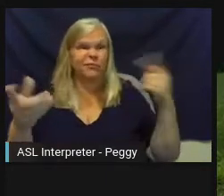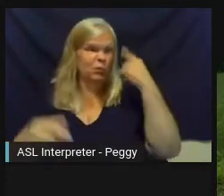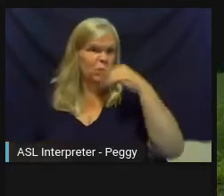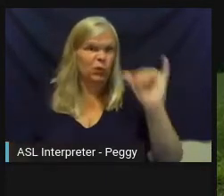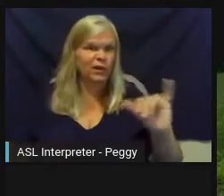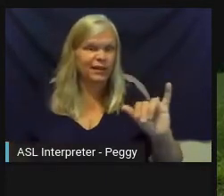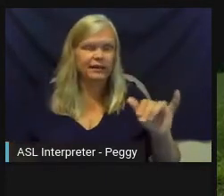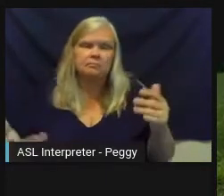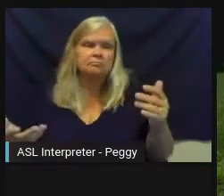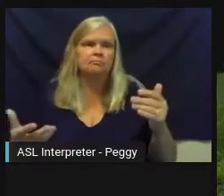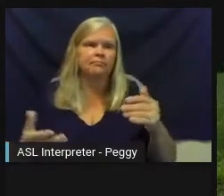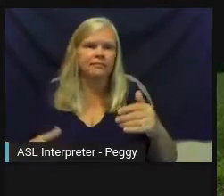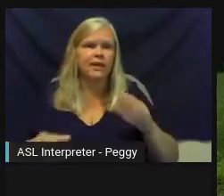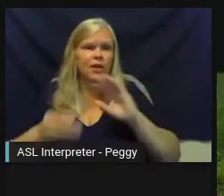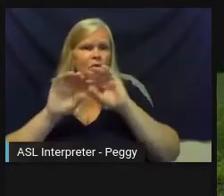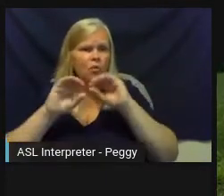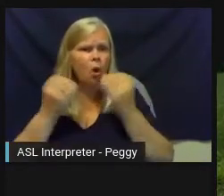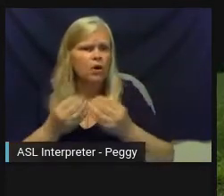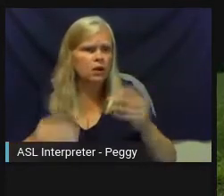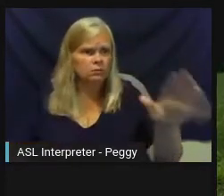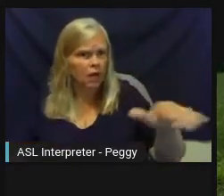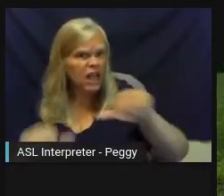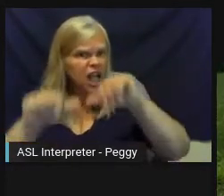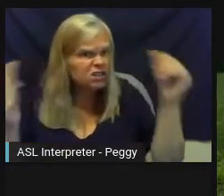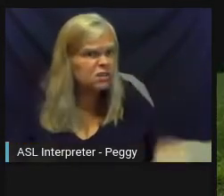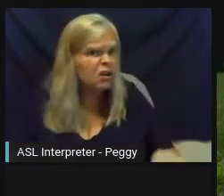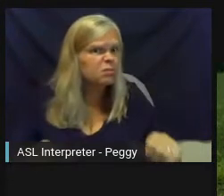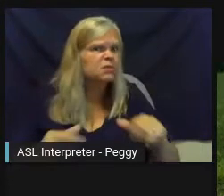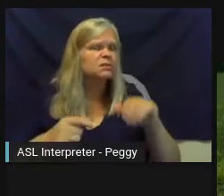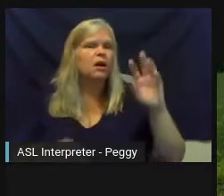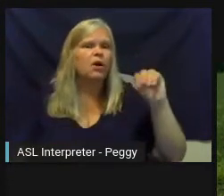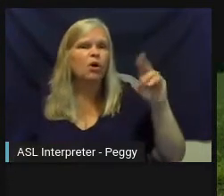They want to know, like, will we get a sculpture or a mural at the very end?